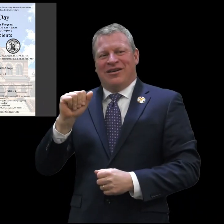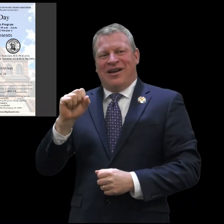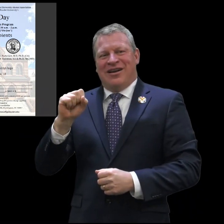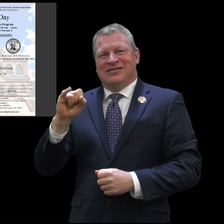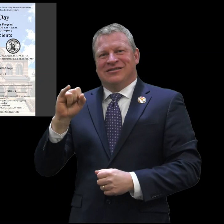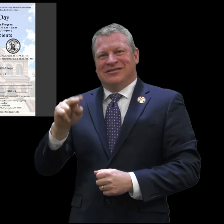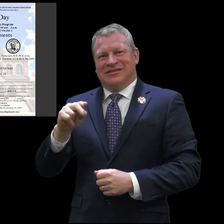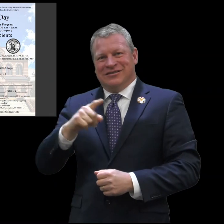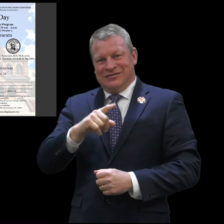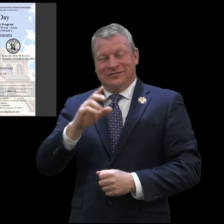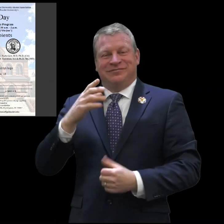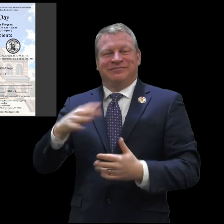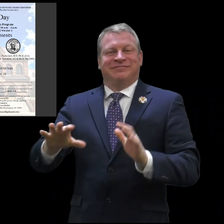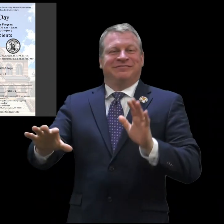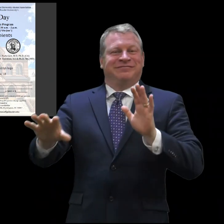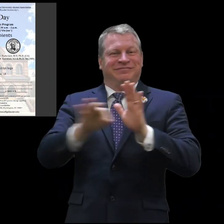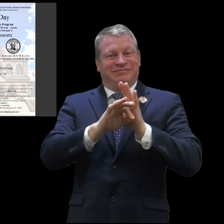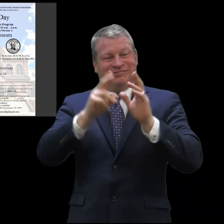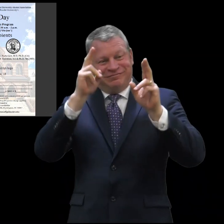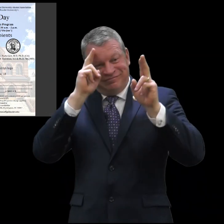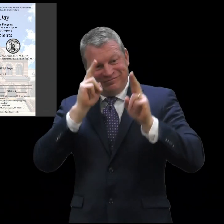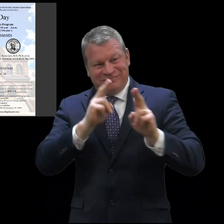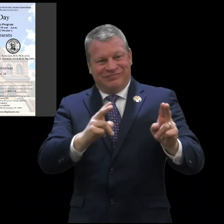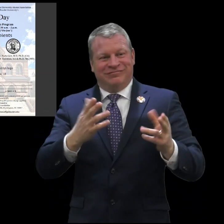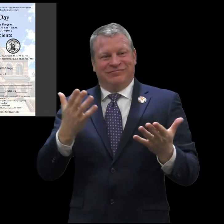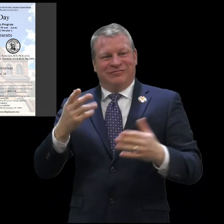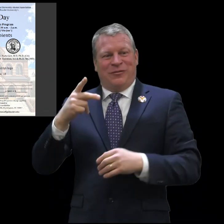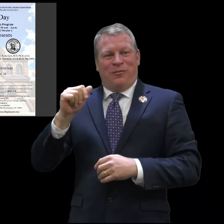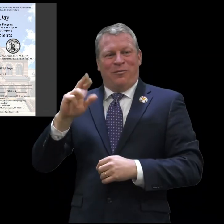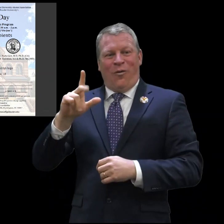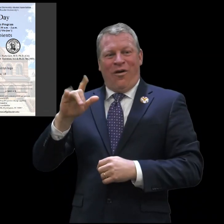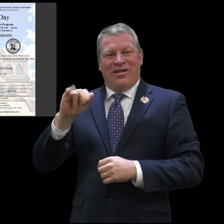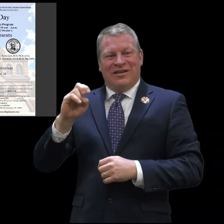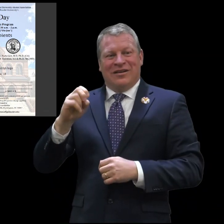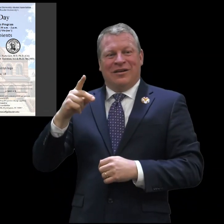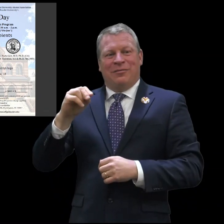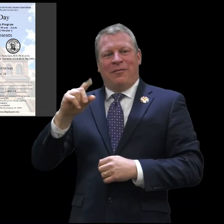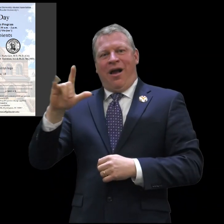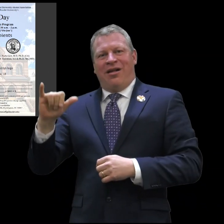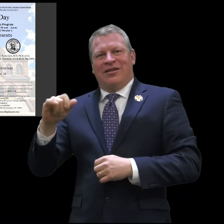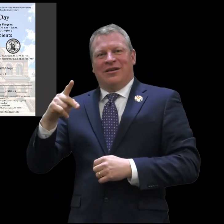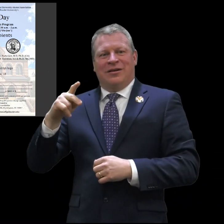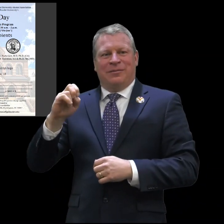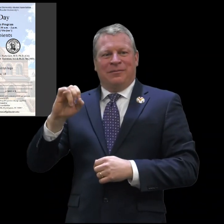She has been selected to receive the honor of the Pauline Poly Peacock of